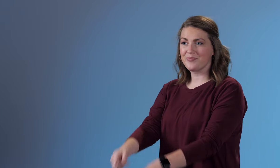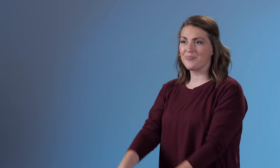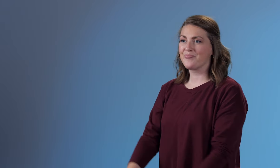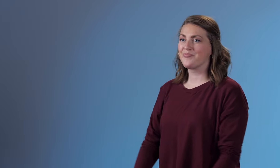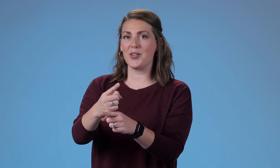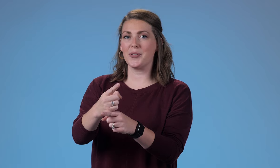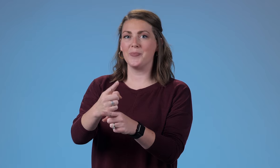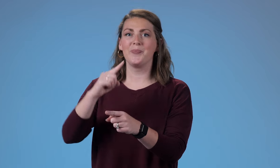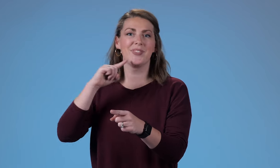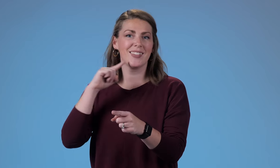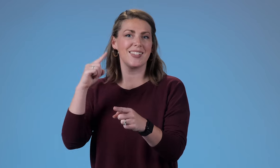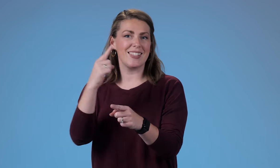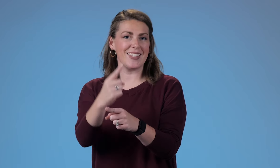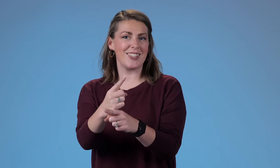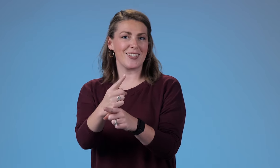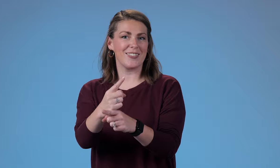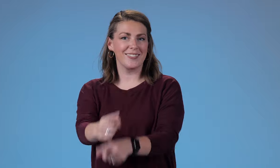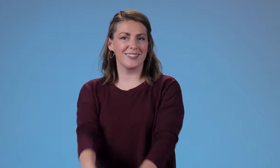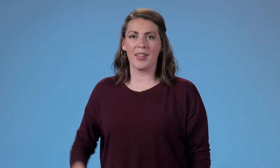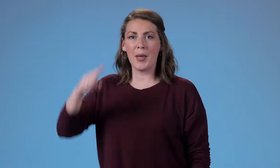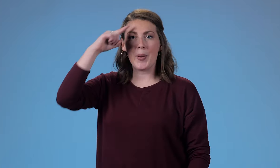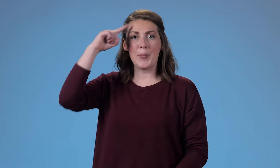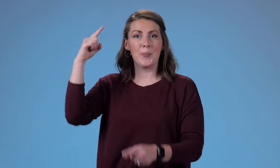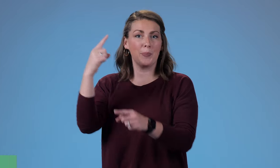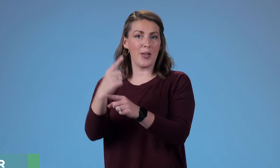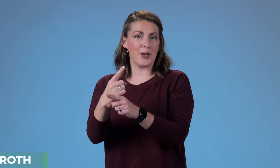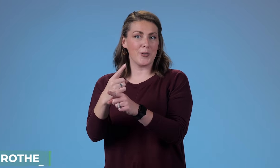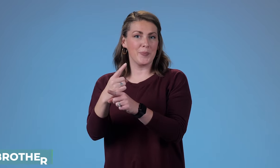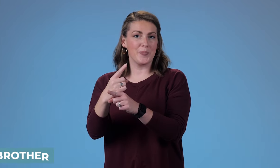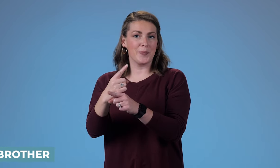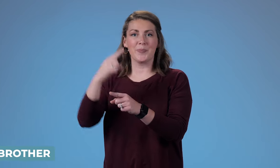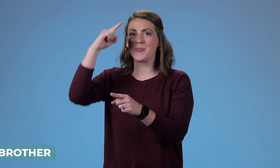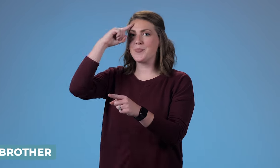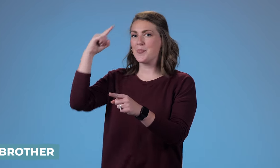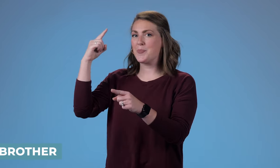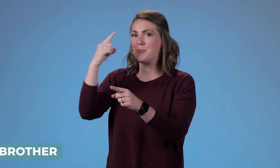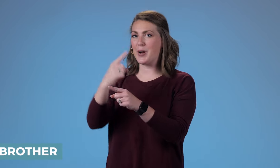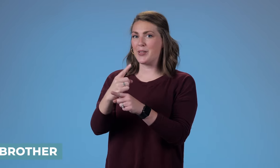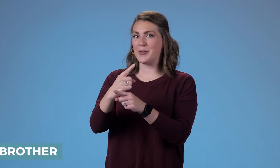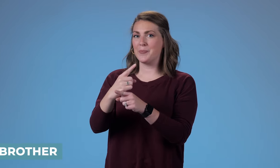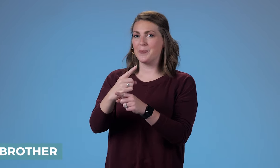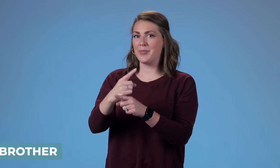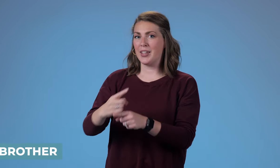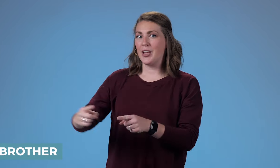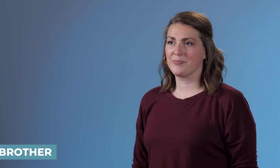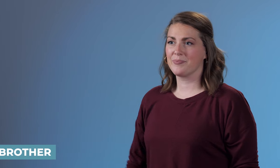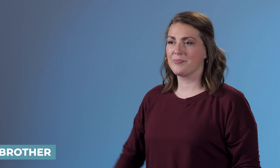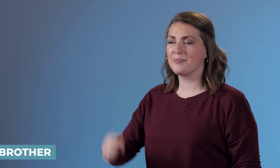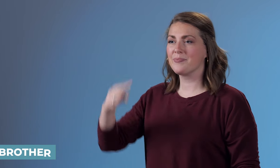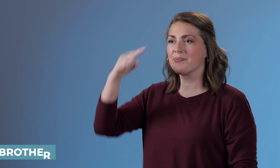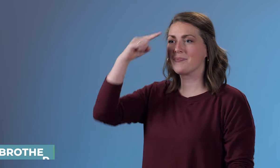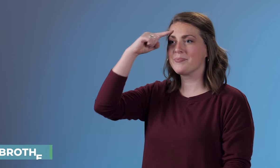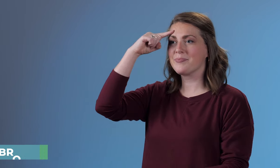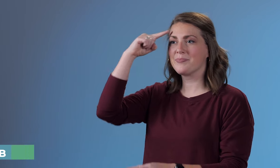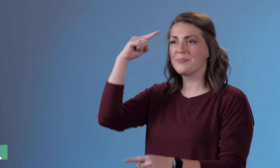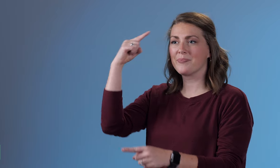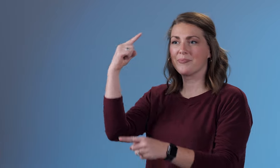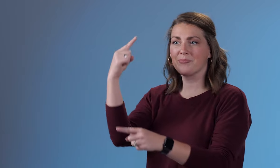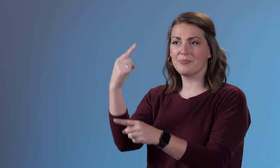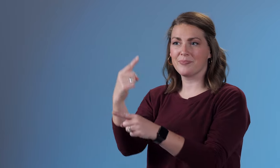down together. Sister Brother Brother Your index finger is coming from your forehead